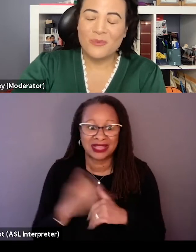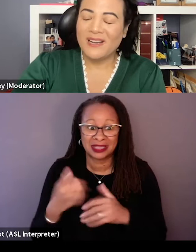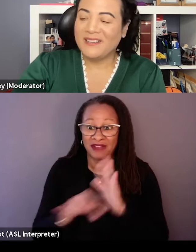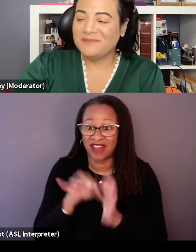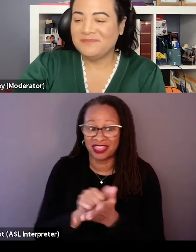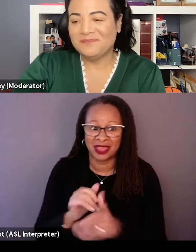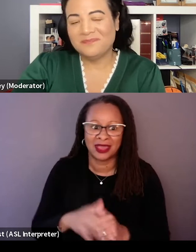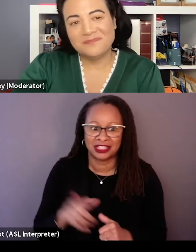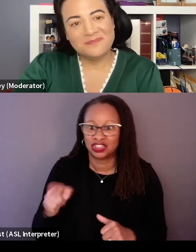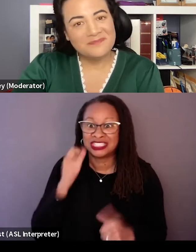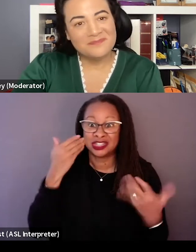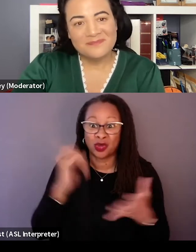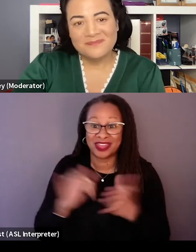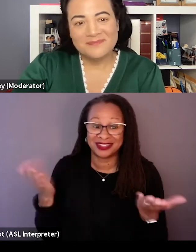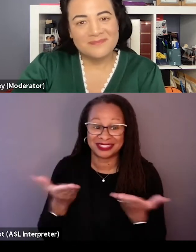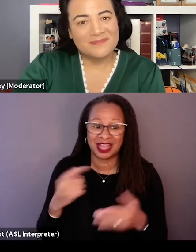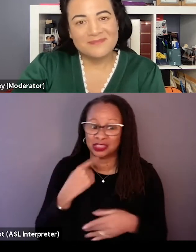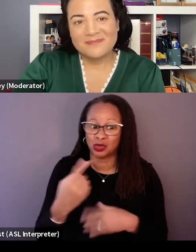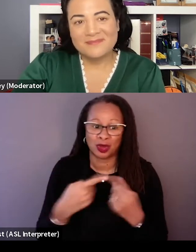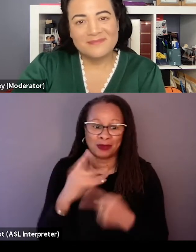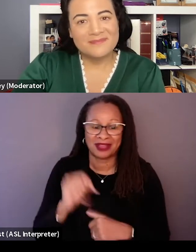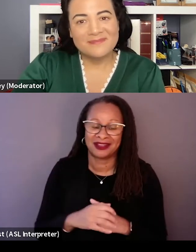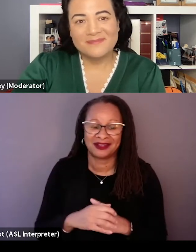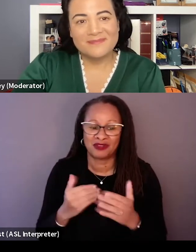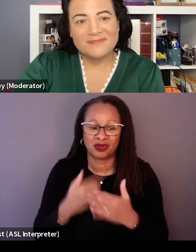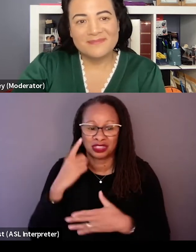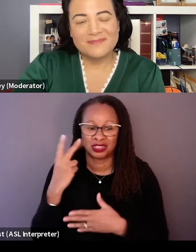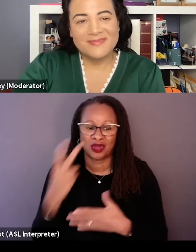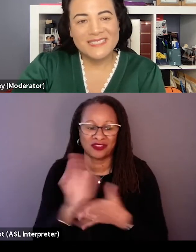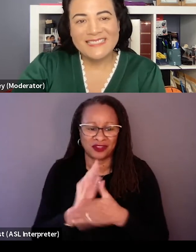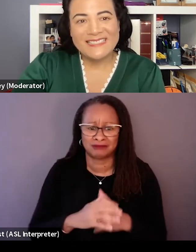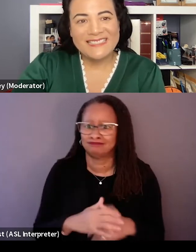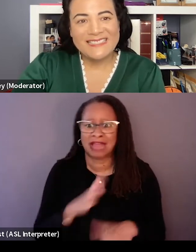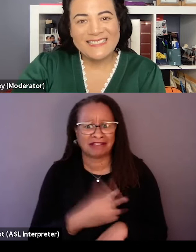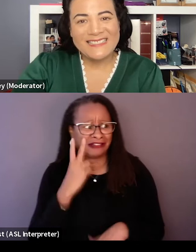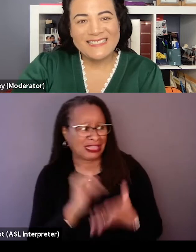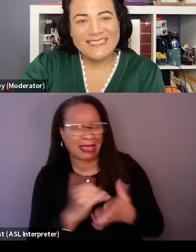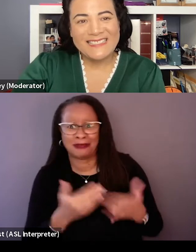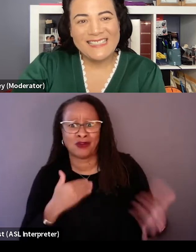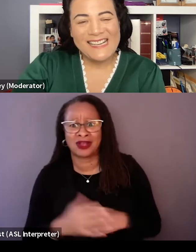I told her about it before she saw the film and I was like, "I'm sure you've seen that before." And she was like, "I've never seen that before."